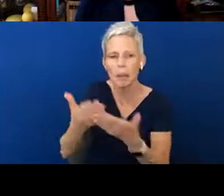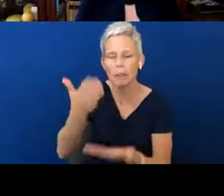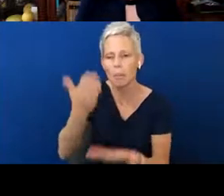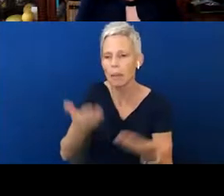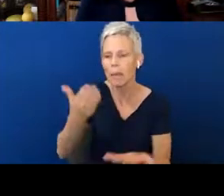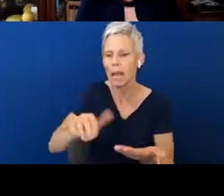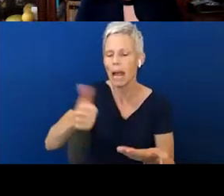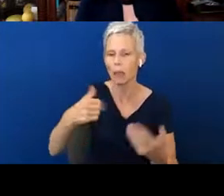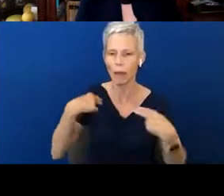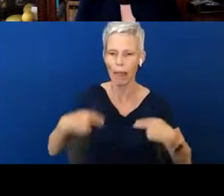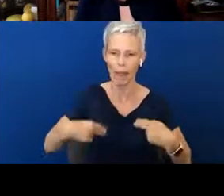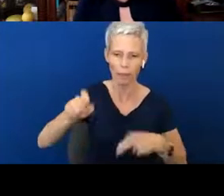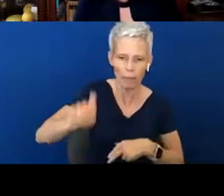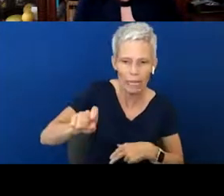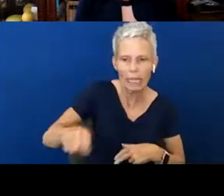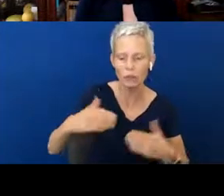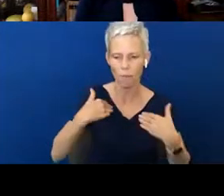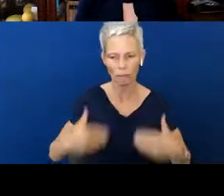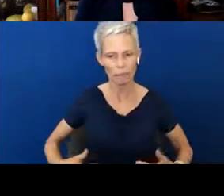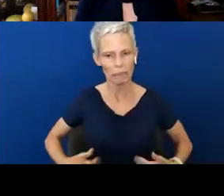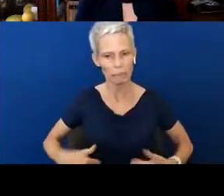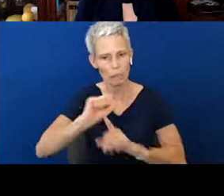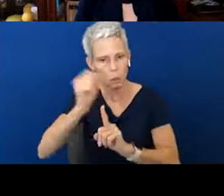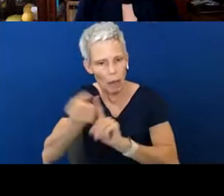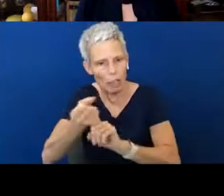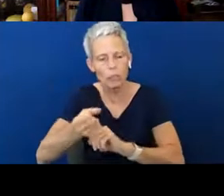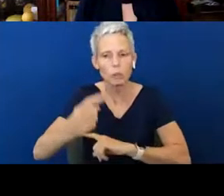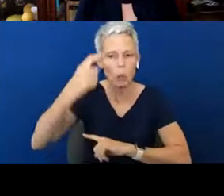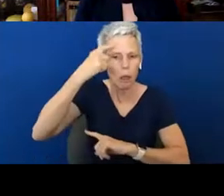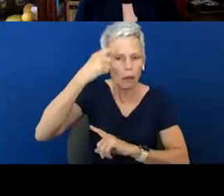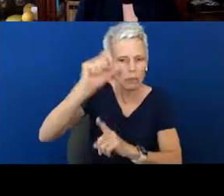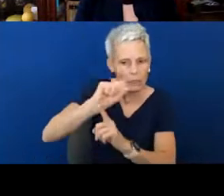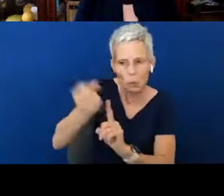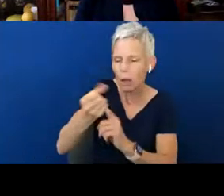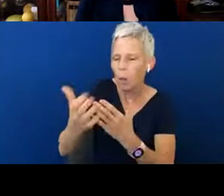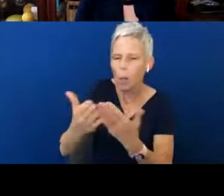physical conditions, cognitive conditions, whatever that might look like for our child.